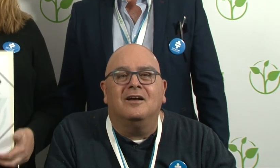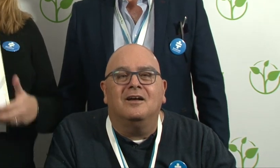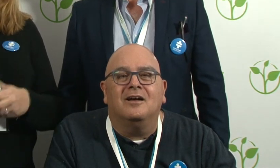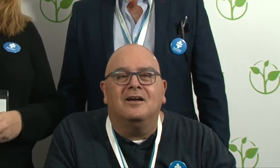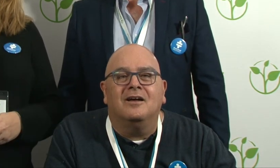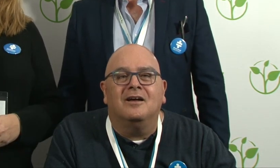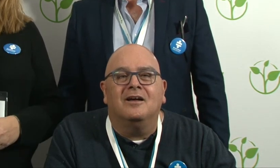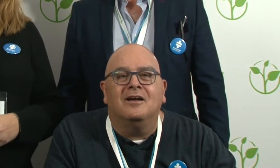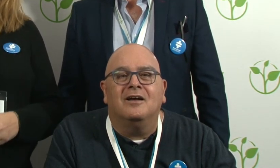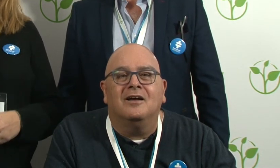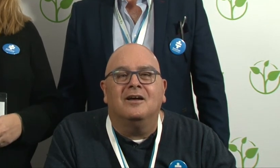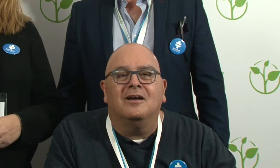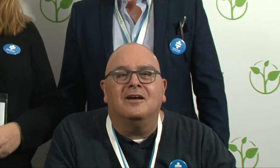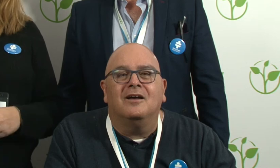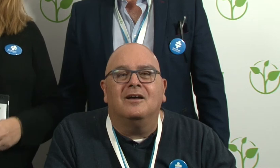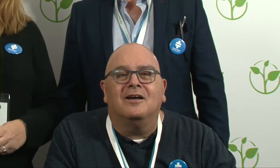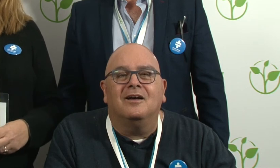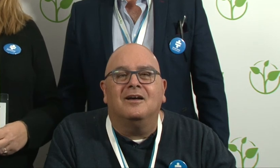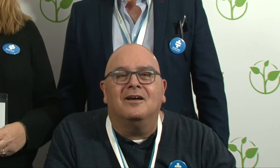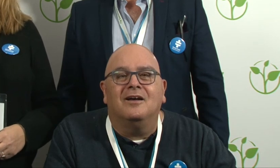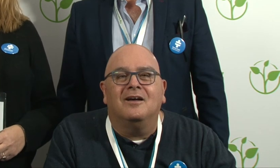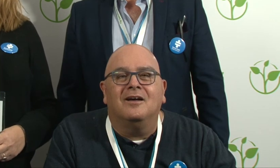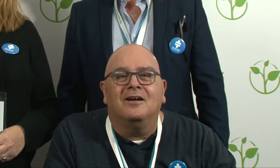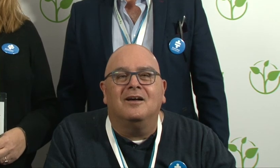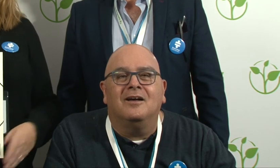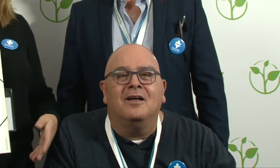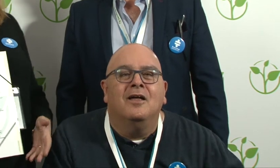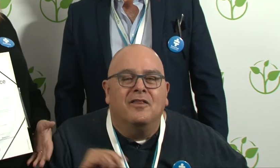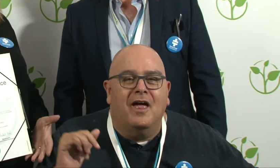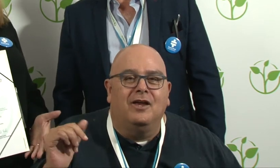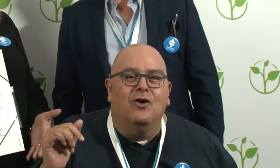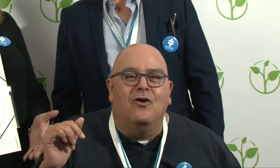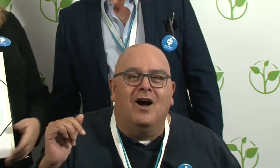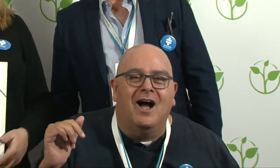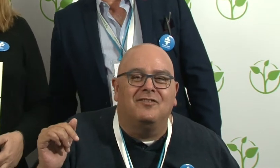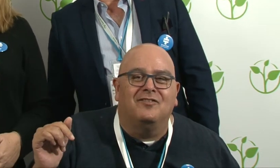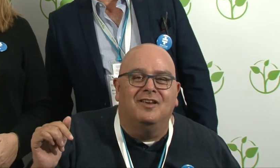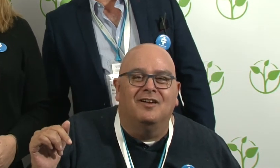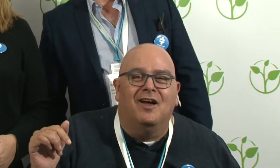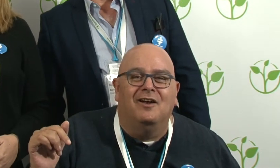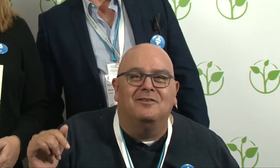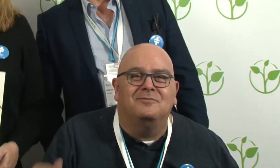... and hope more and more Israelis will go through this training. [all together:] Thank you. Access Israel.